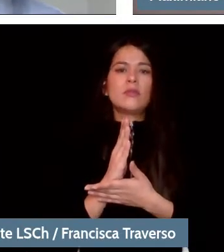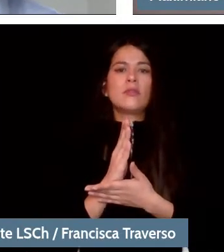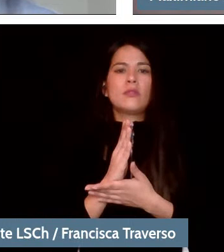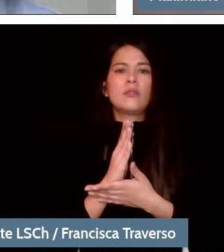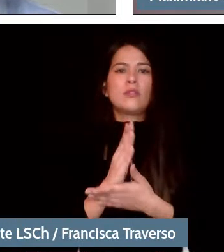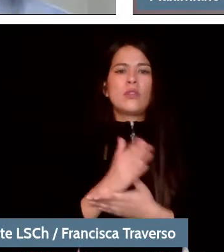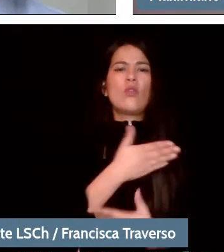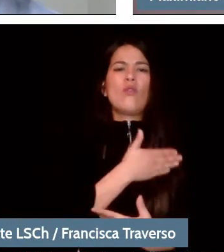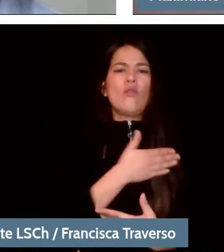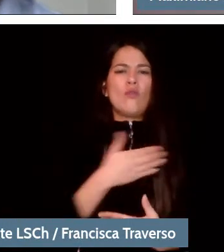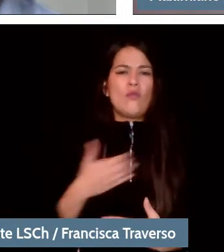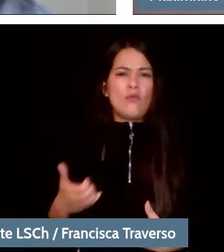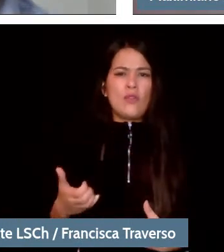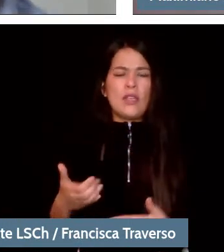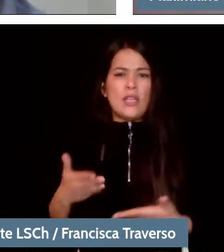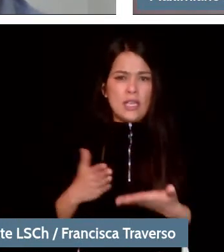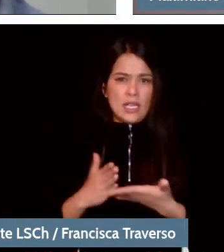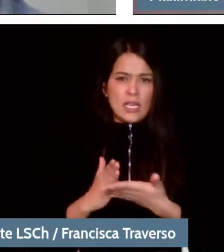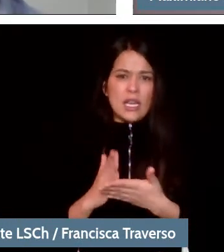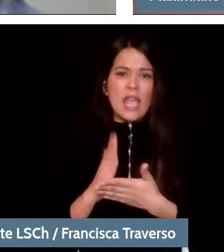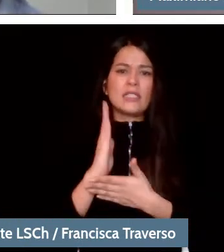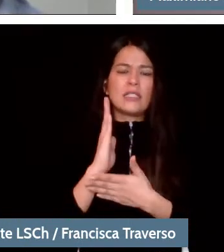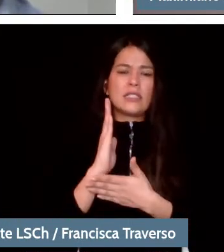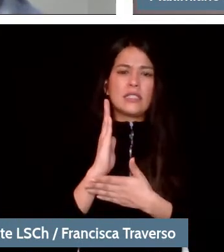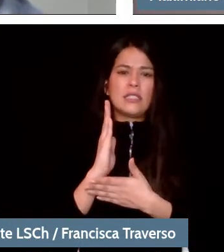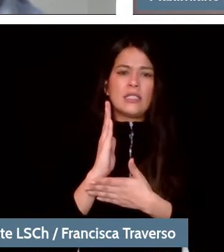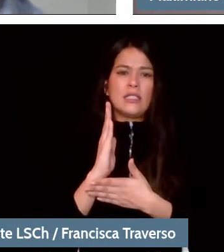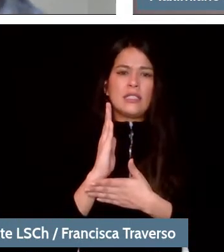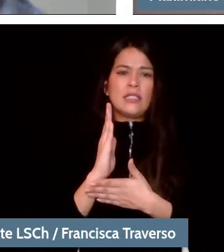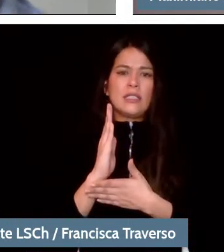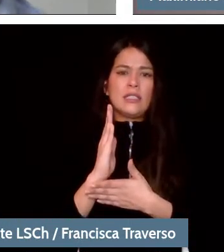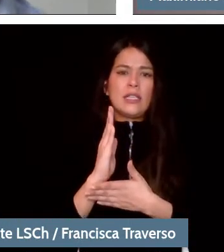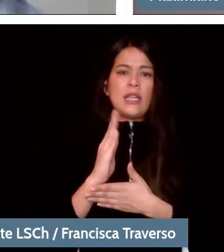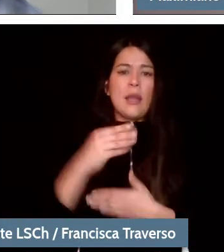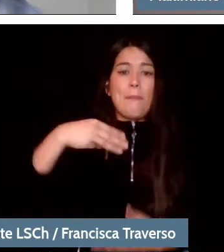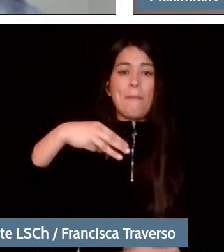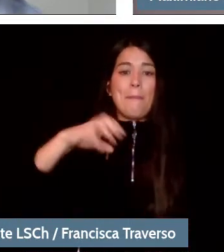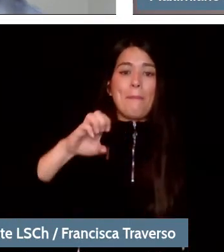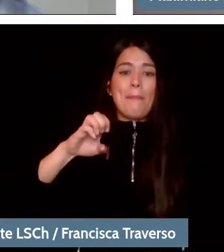I mean that it was born in the High Middle Ages when Christianity began in Europe.